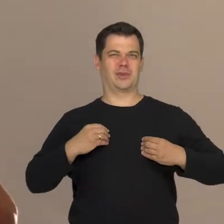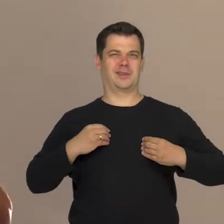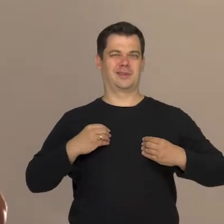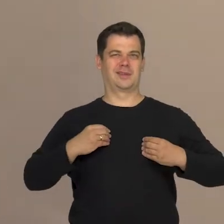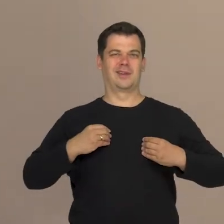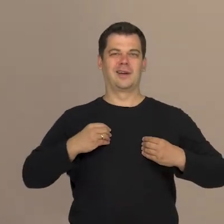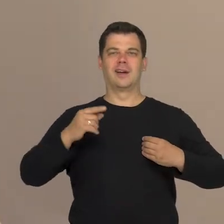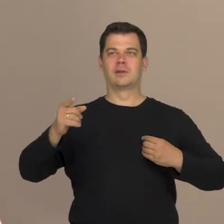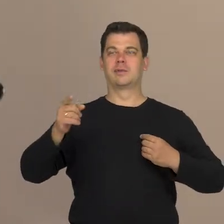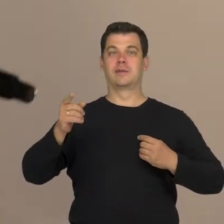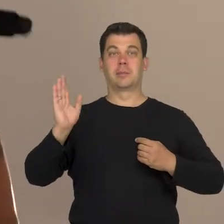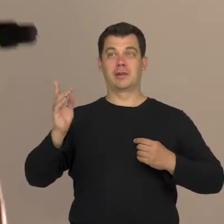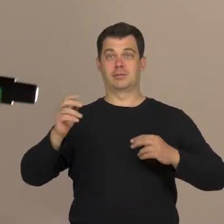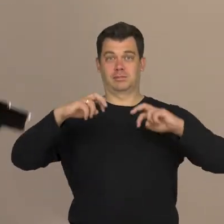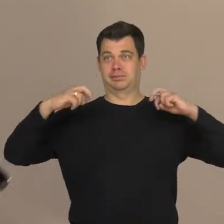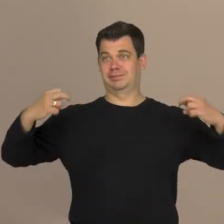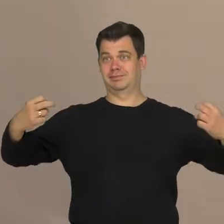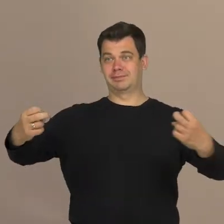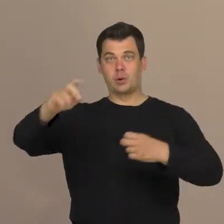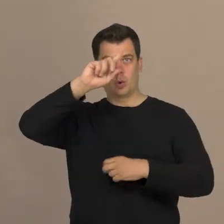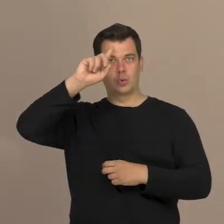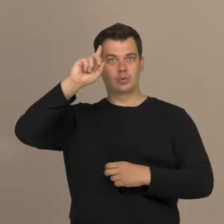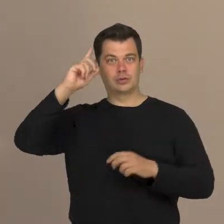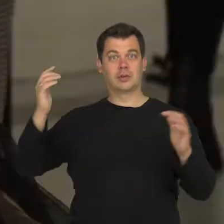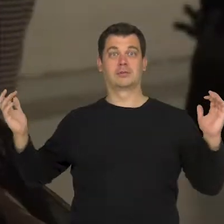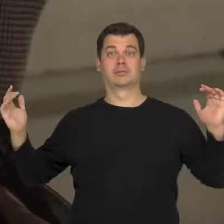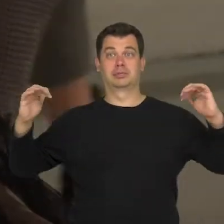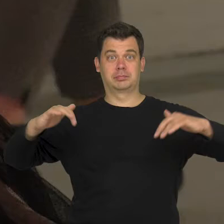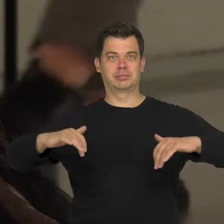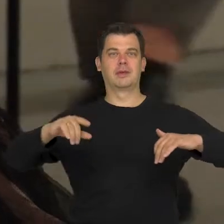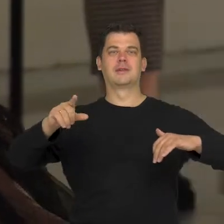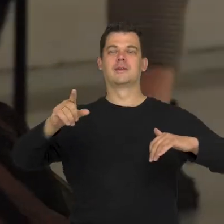people will come and look at me as a person who is oppressed.